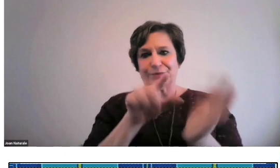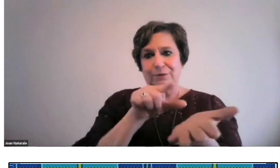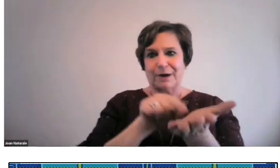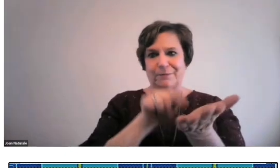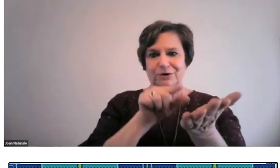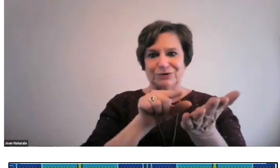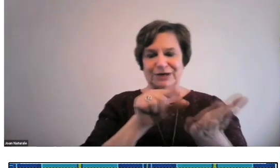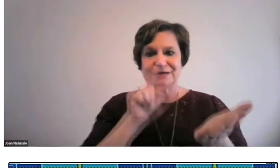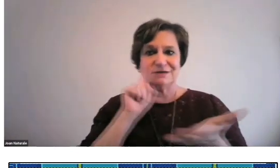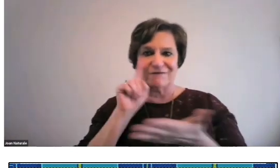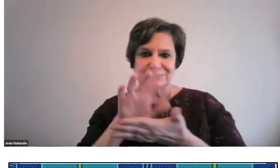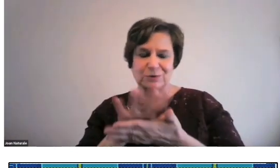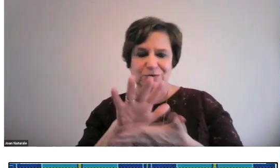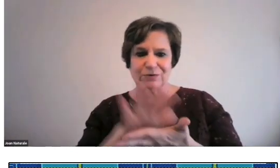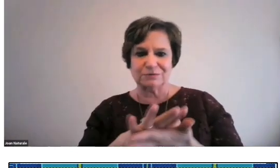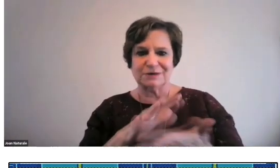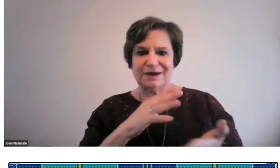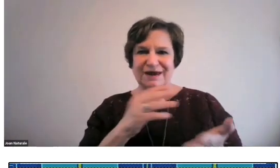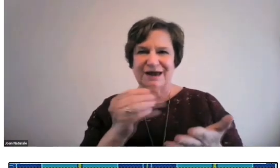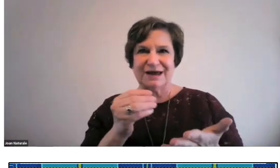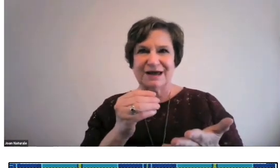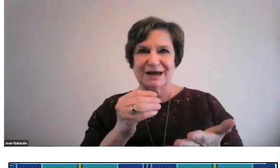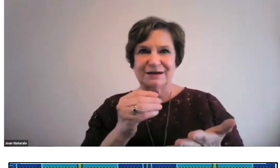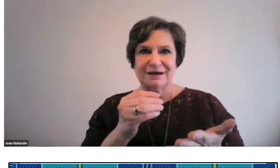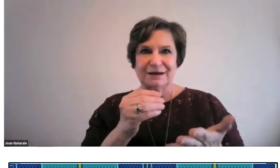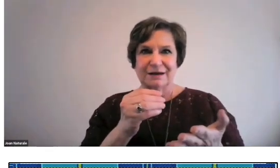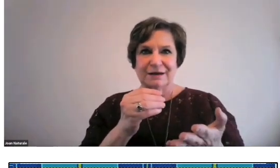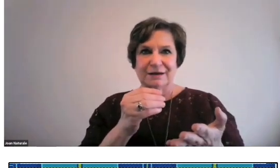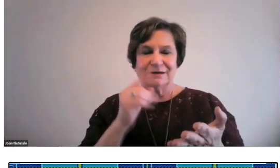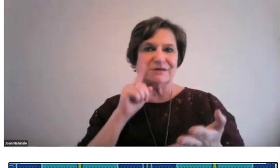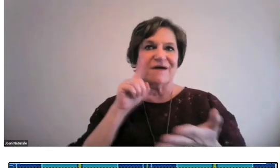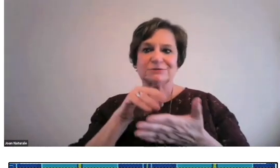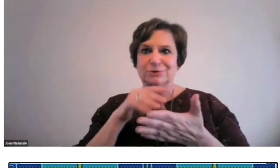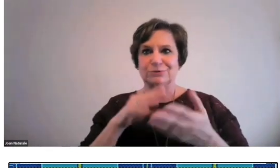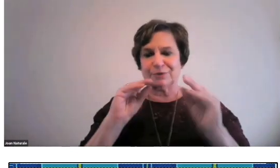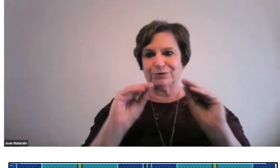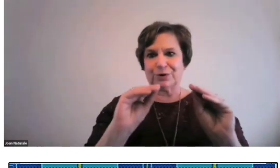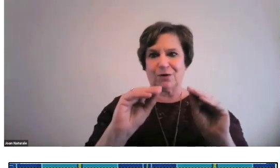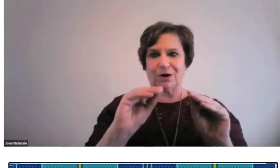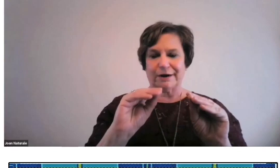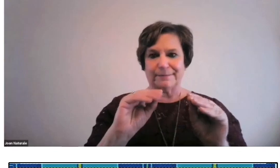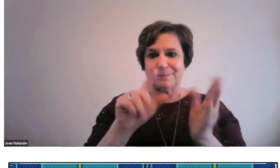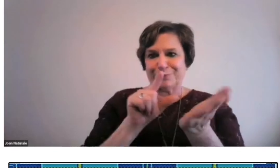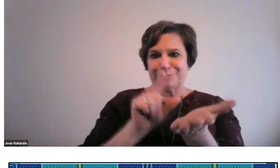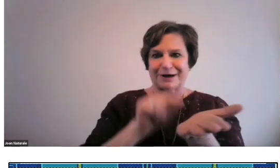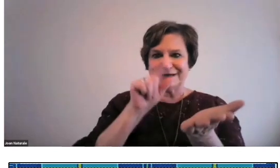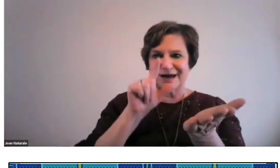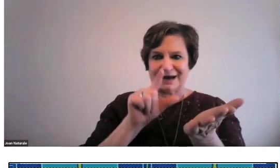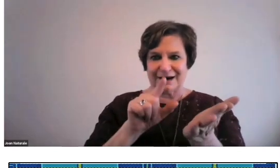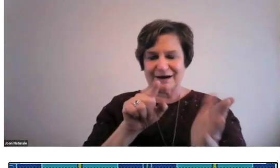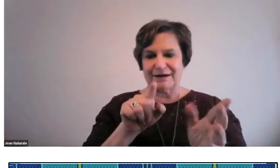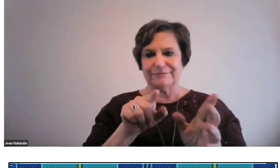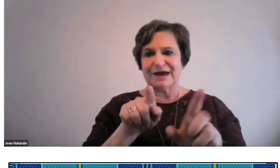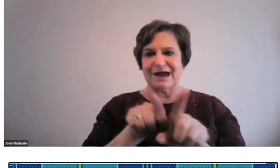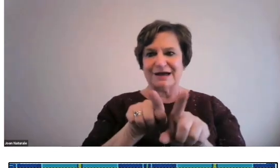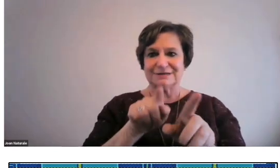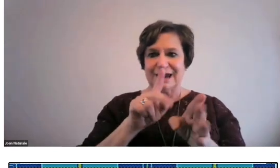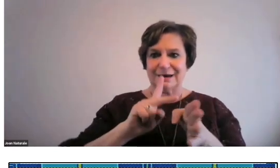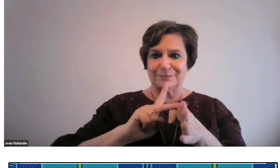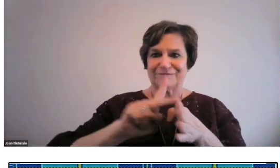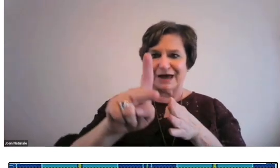Another reason deaf periodicals were important was printing these periodicals at deaf schools.